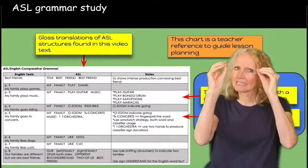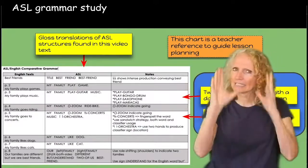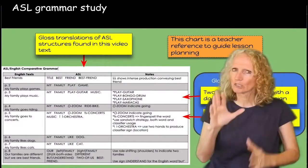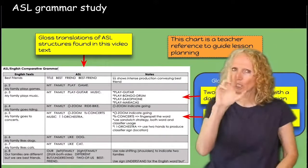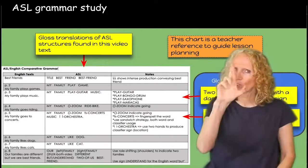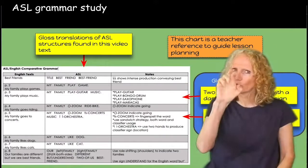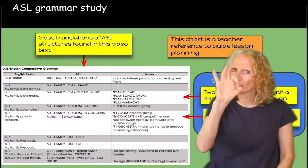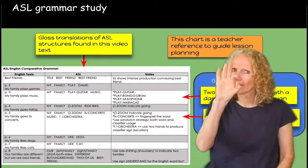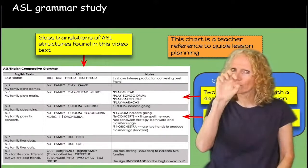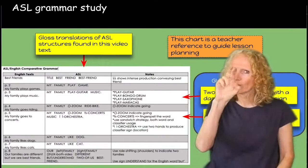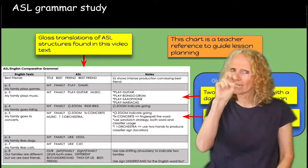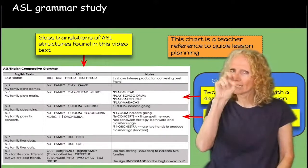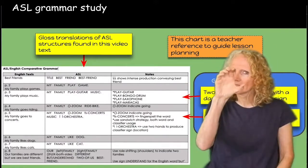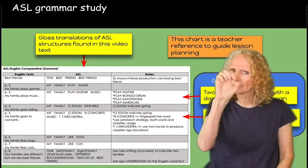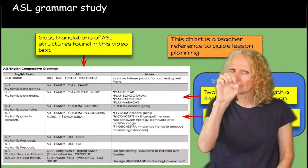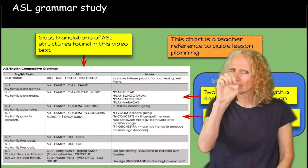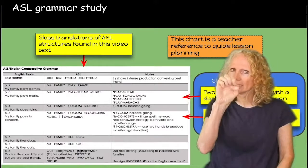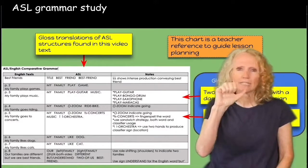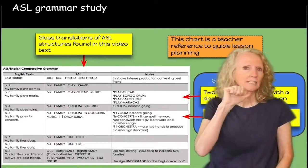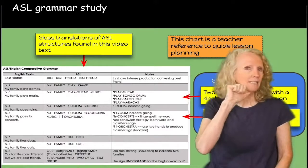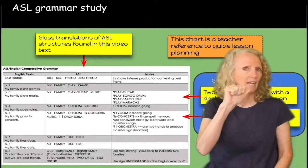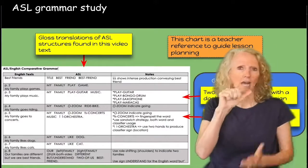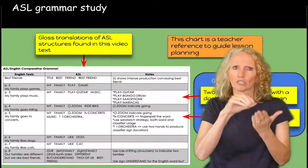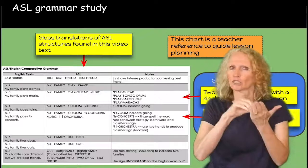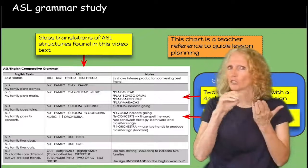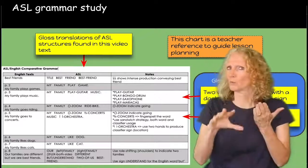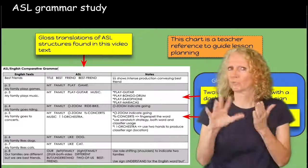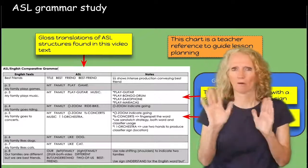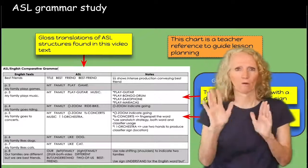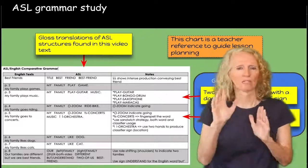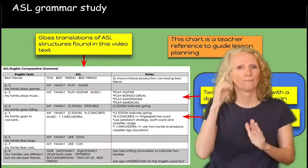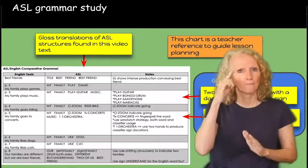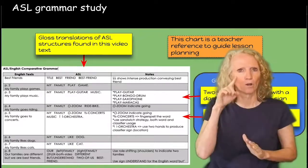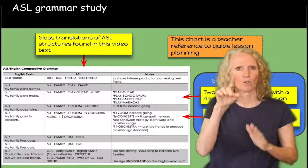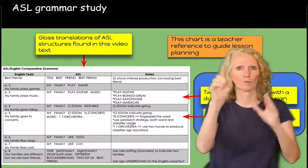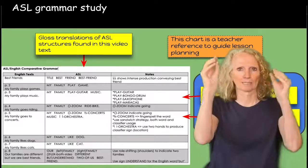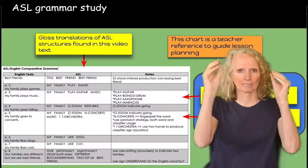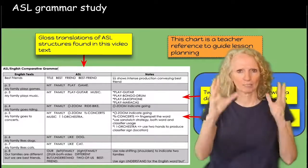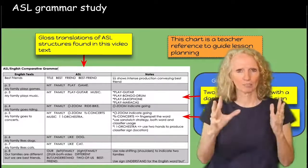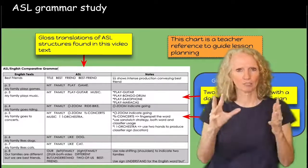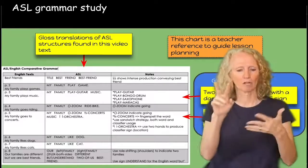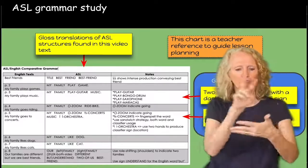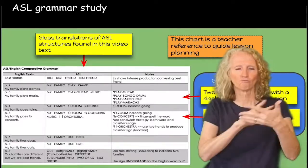this here is a teacher reference sheet not meant for students